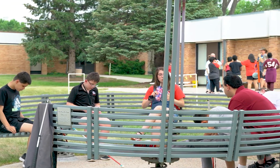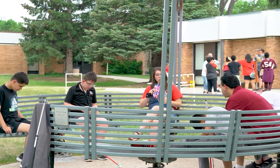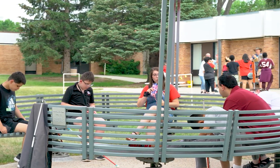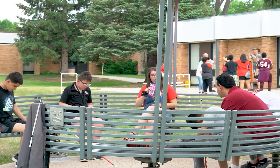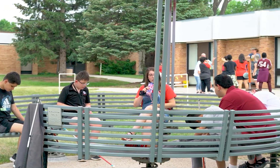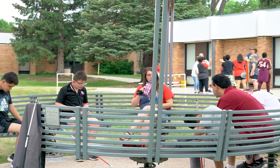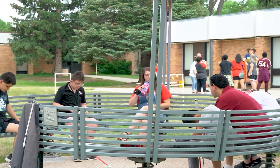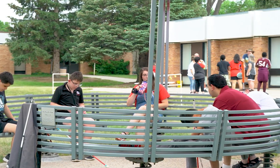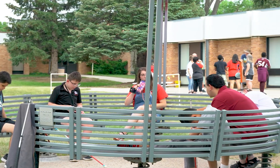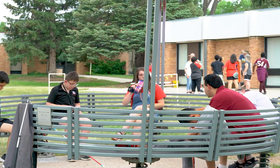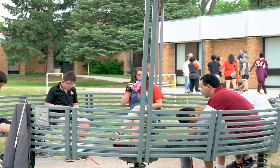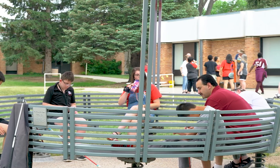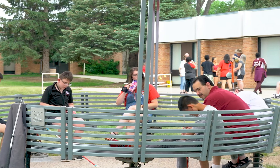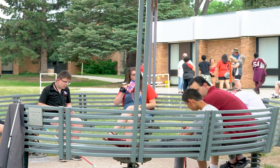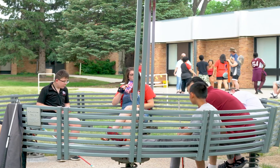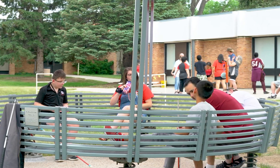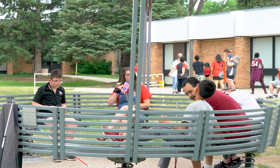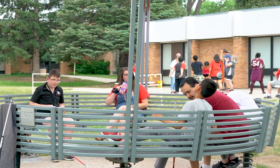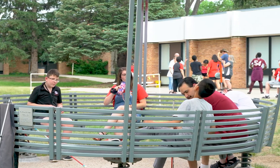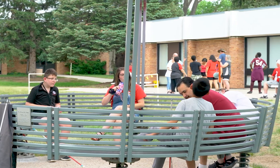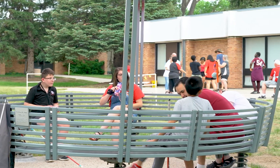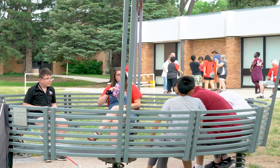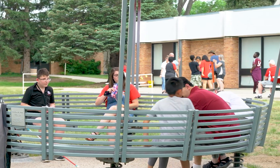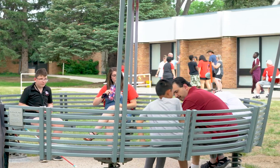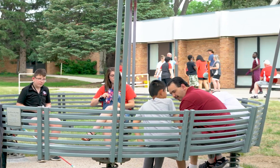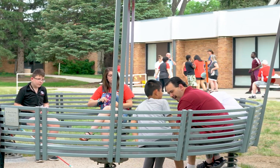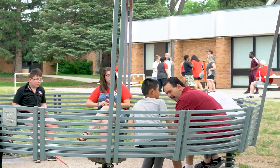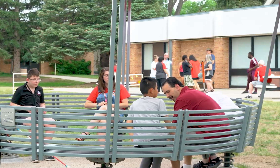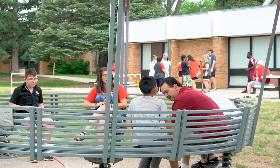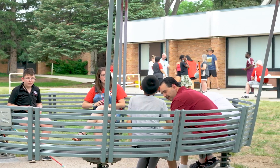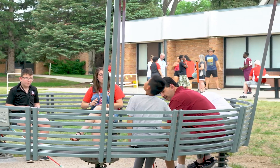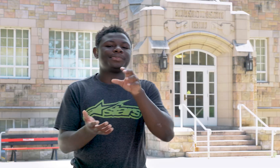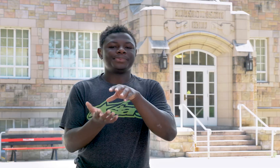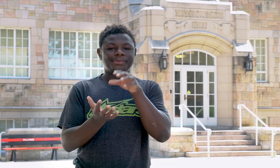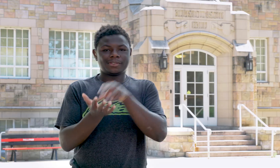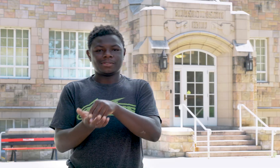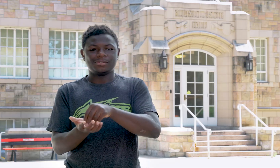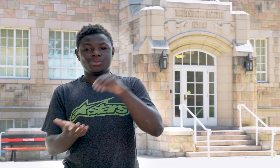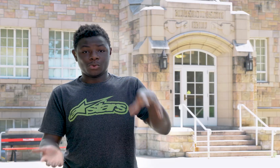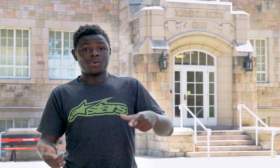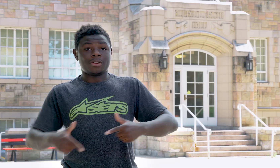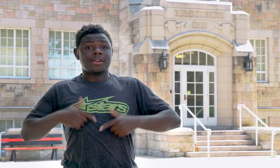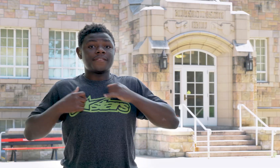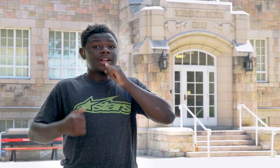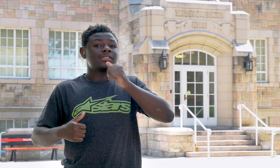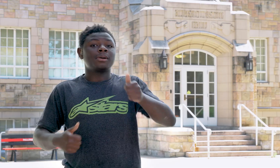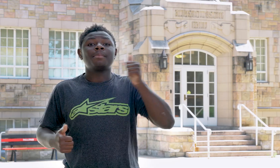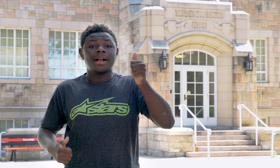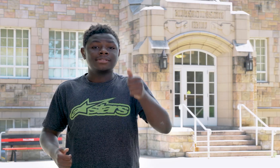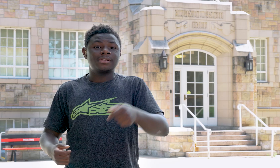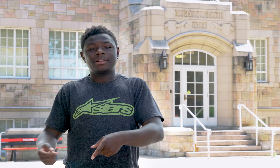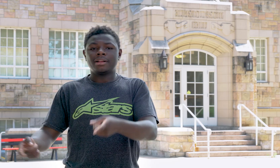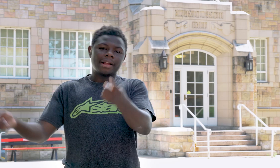(Audio description here) Student life is the best.